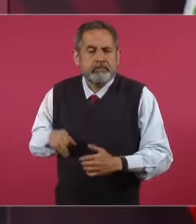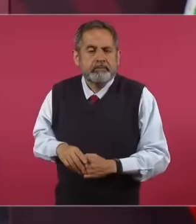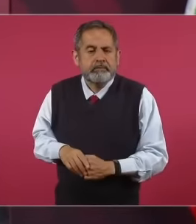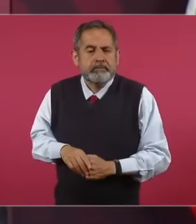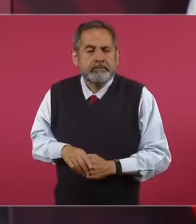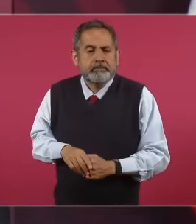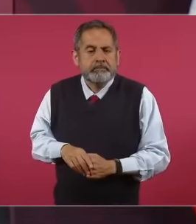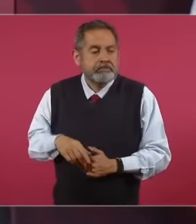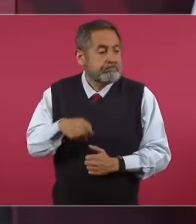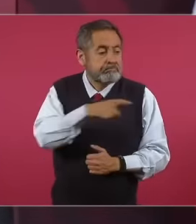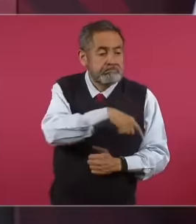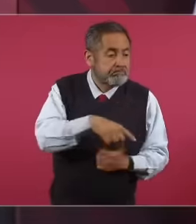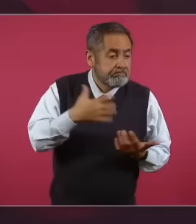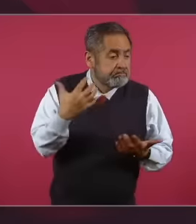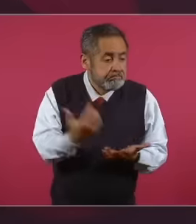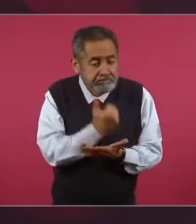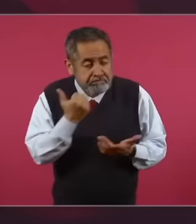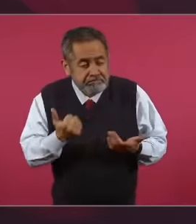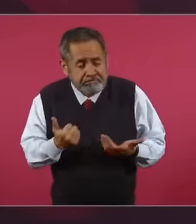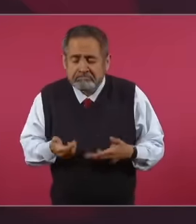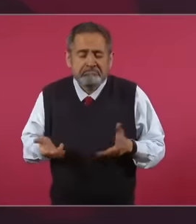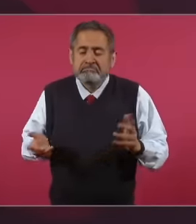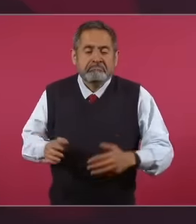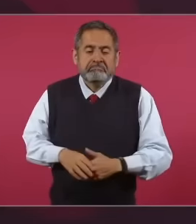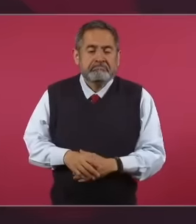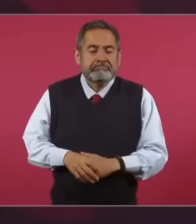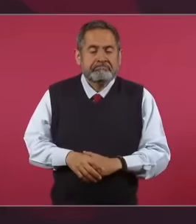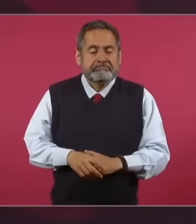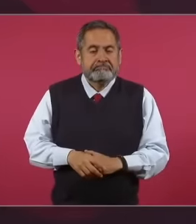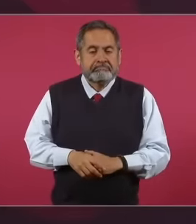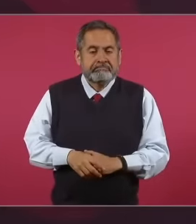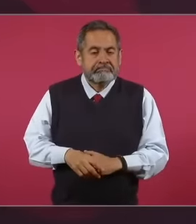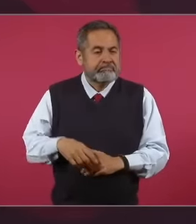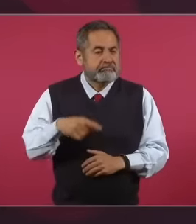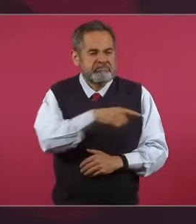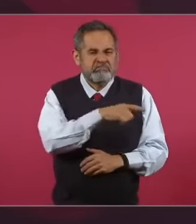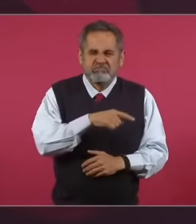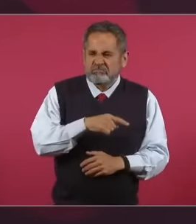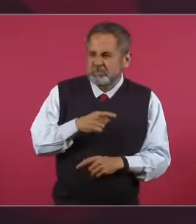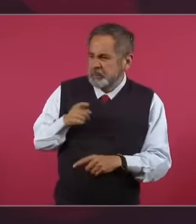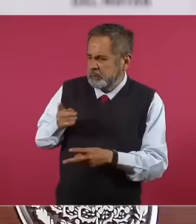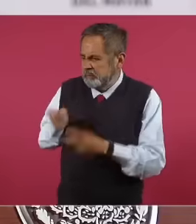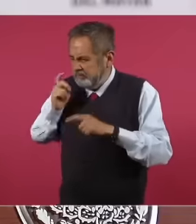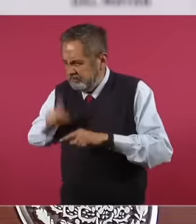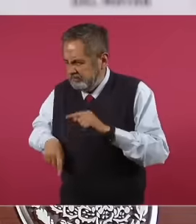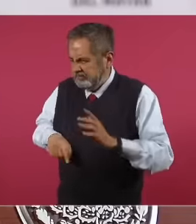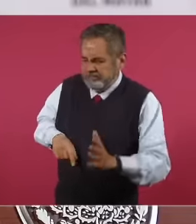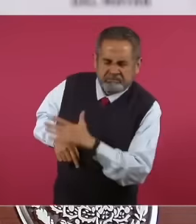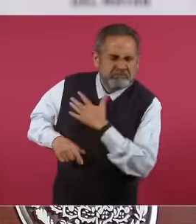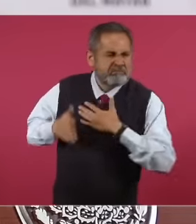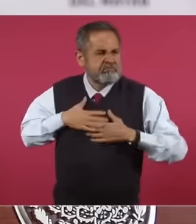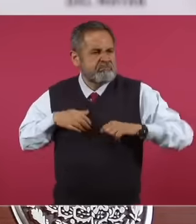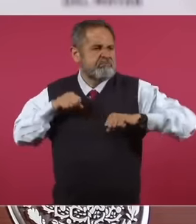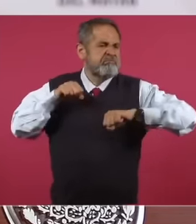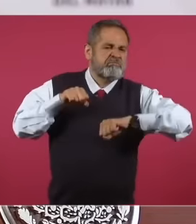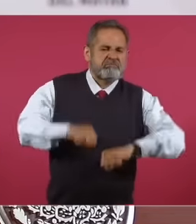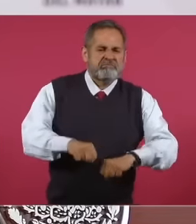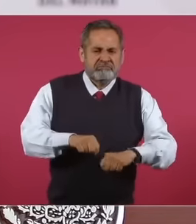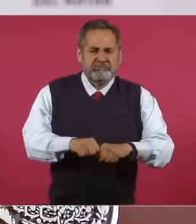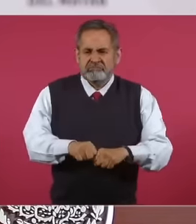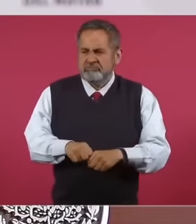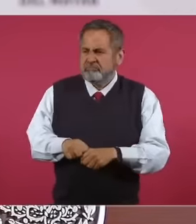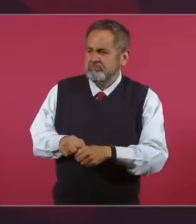they won imposing itself through the submission of